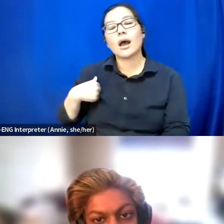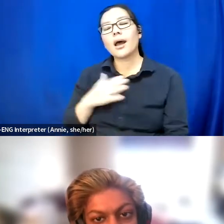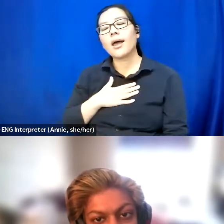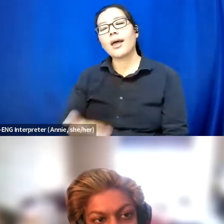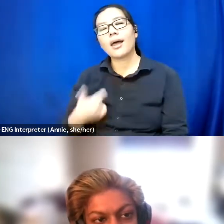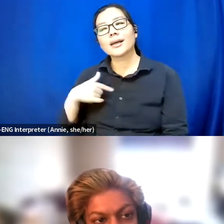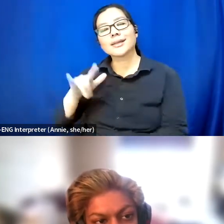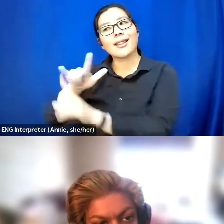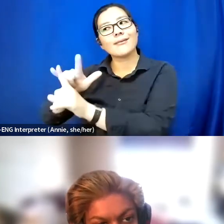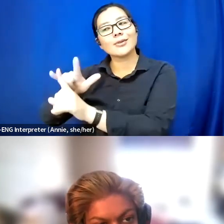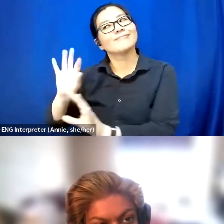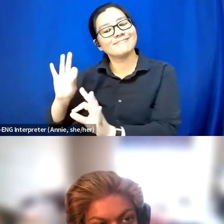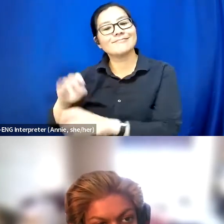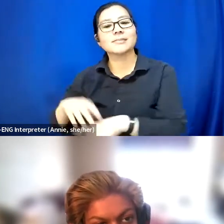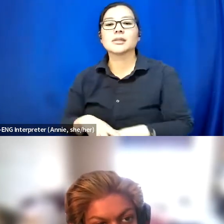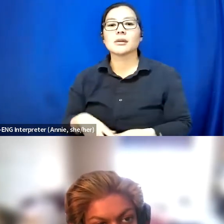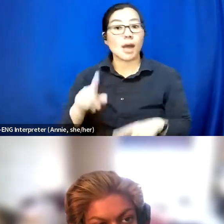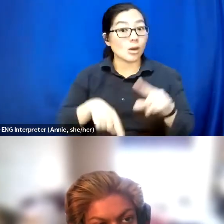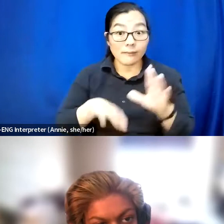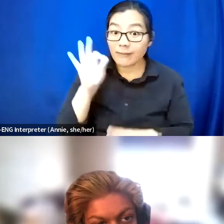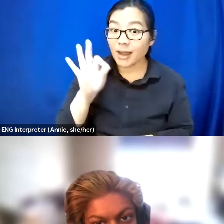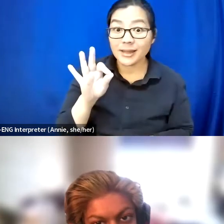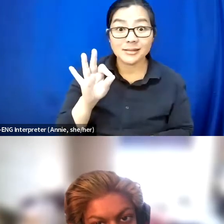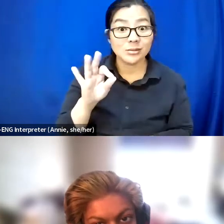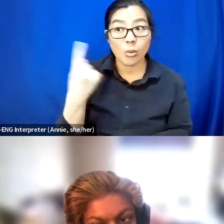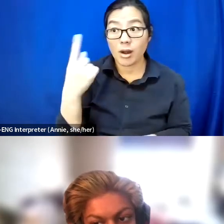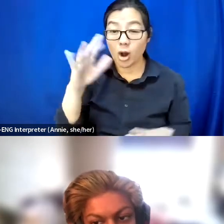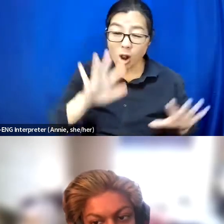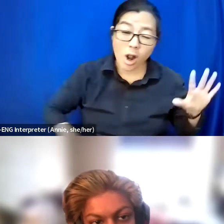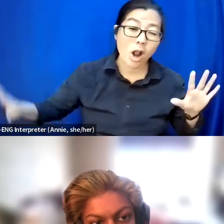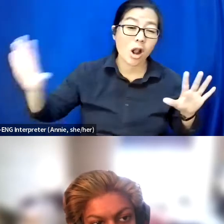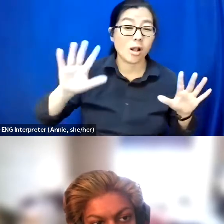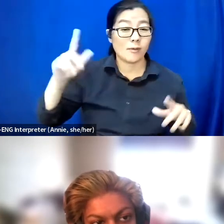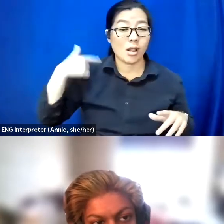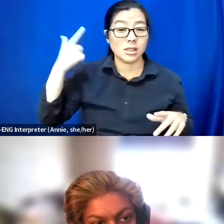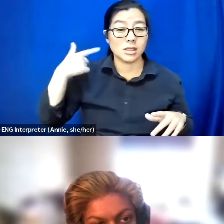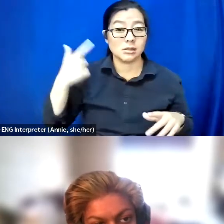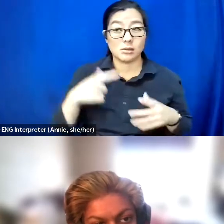And I couldn't find a single one in the whole of London that was open and accessible,